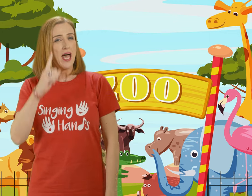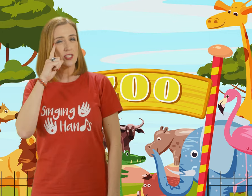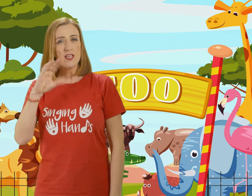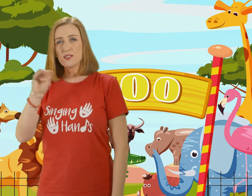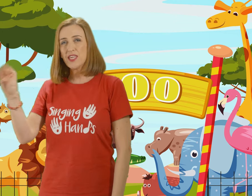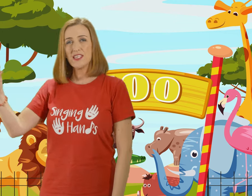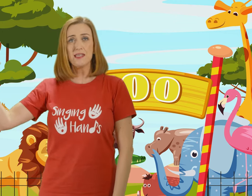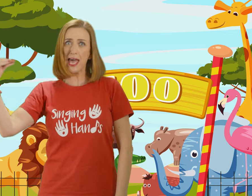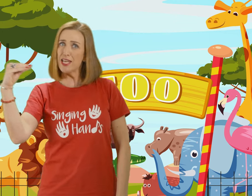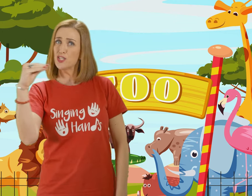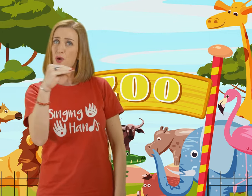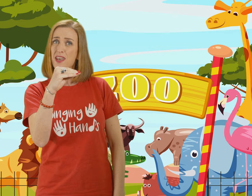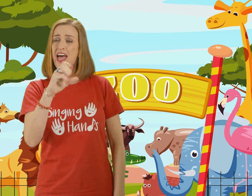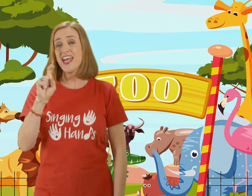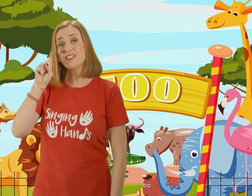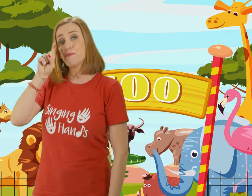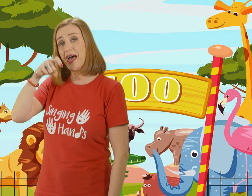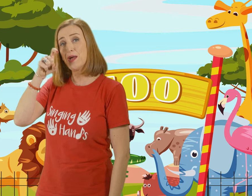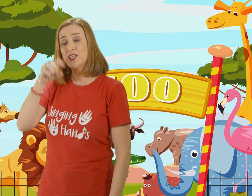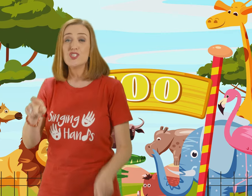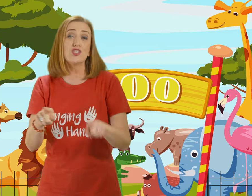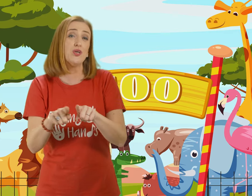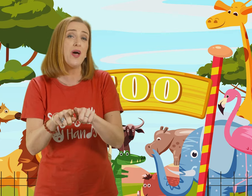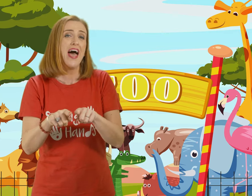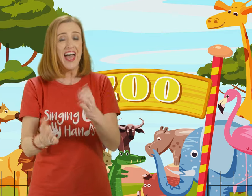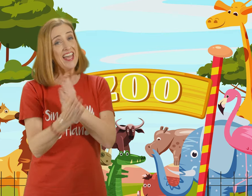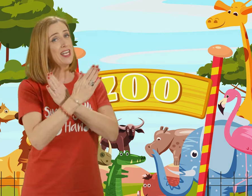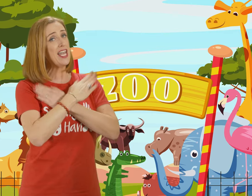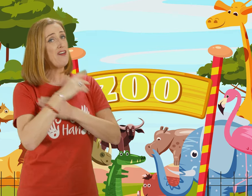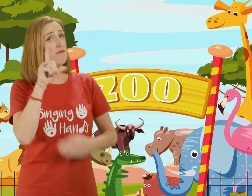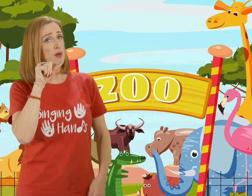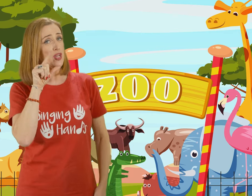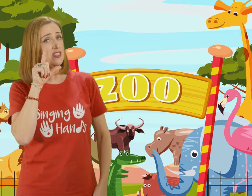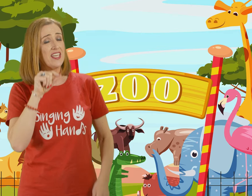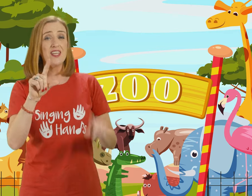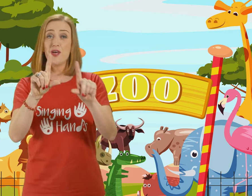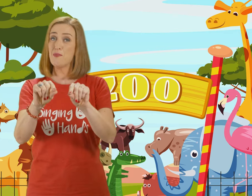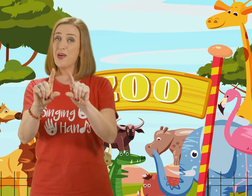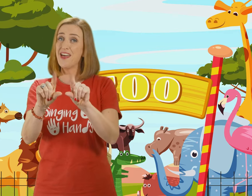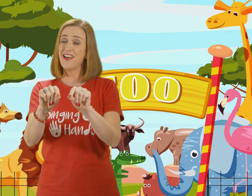I saw some geese and a swan And some parrots too and love birds in a pair